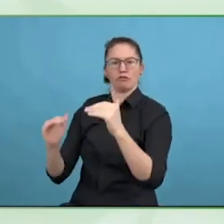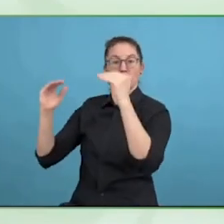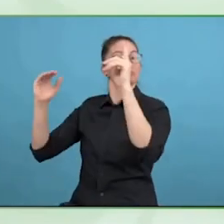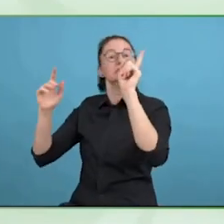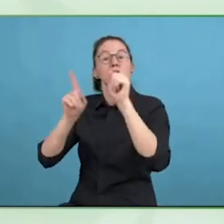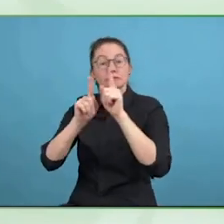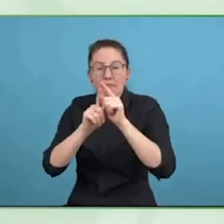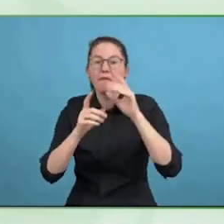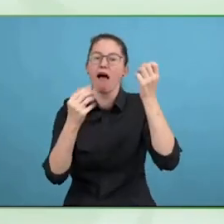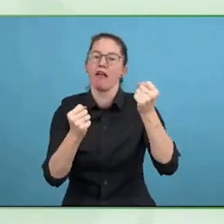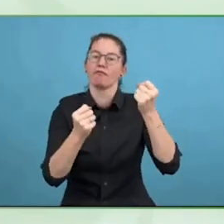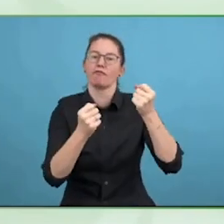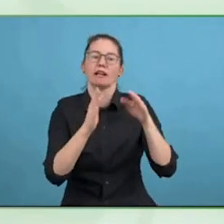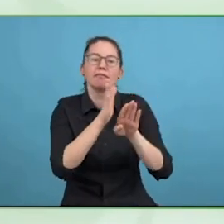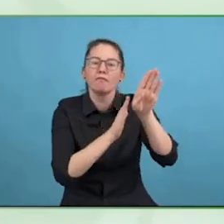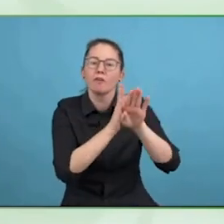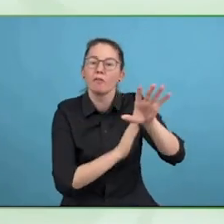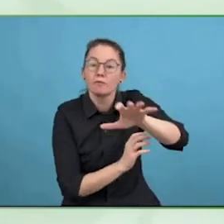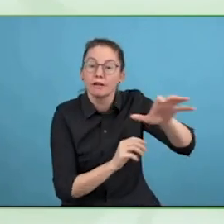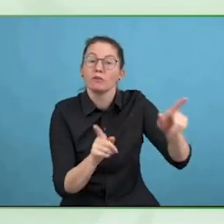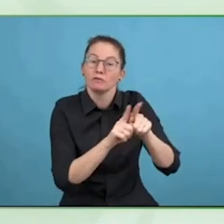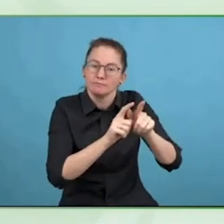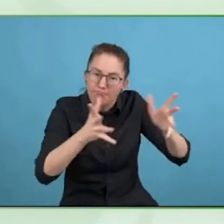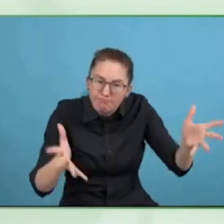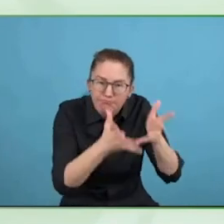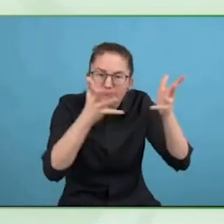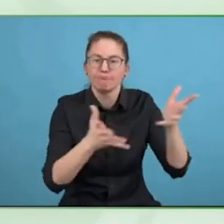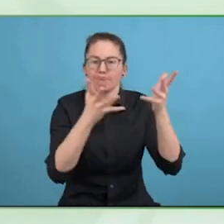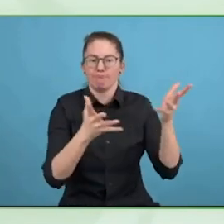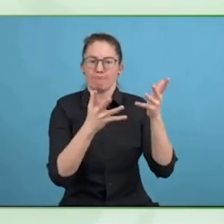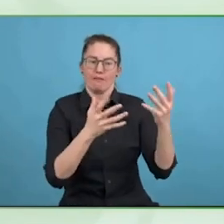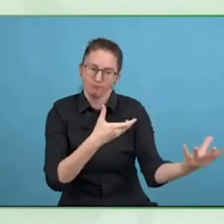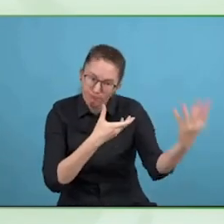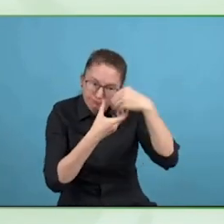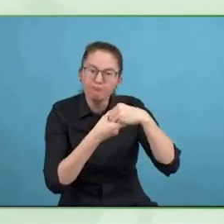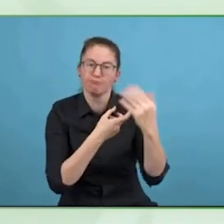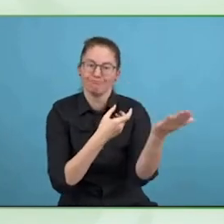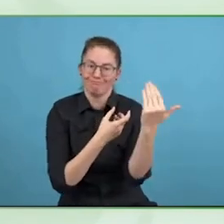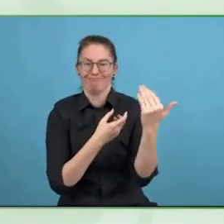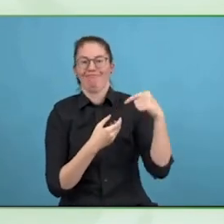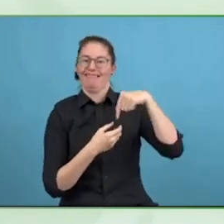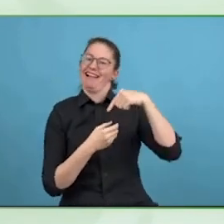was simply a bit outdated and not ambitious enough and at the same